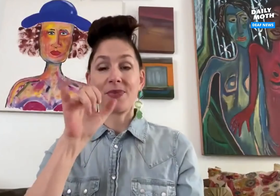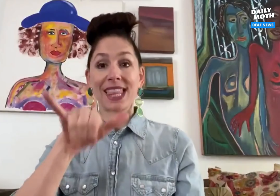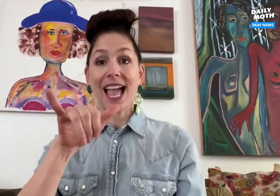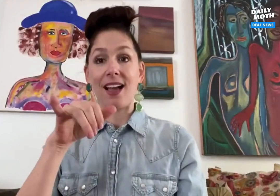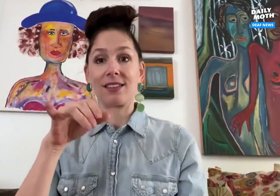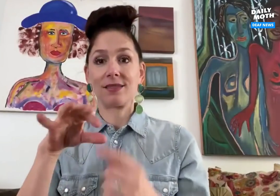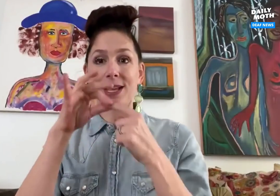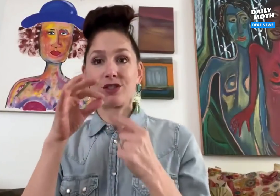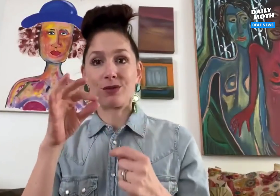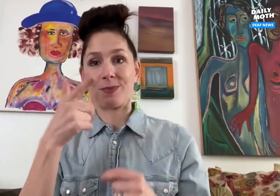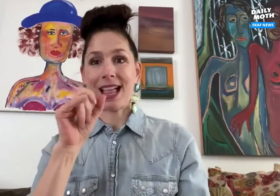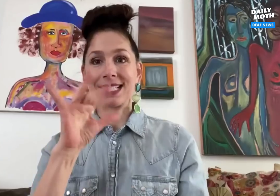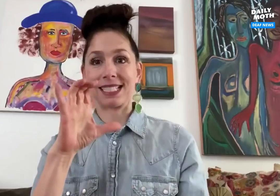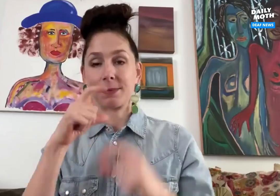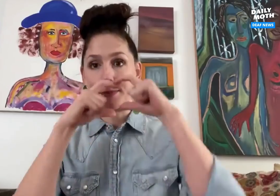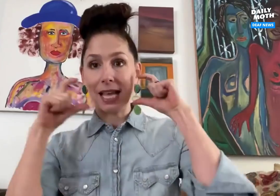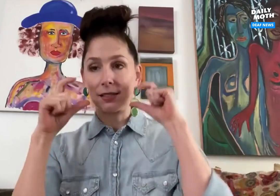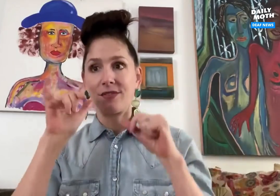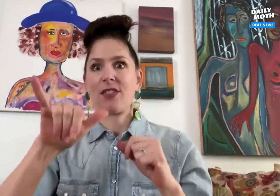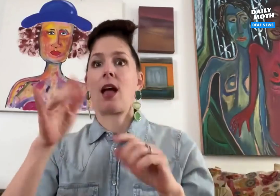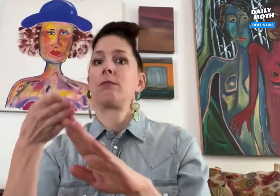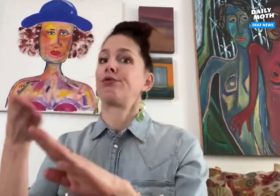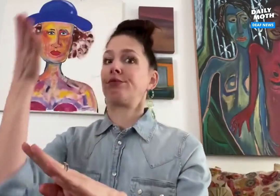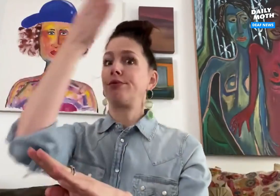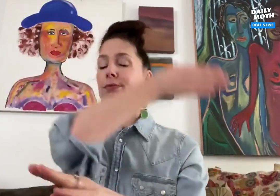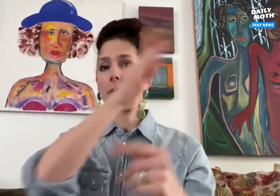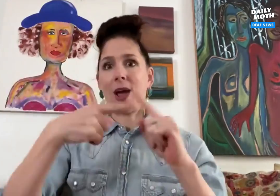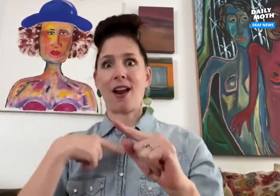That special plastic mask was decided on long before